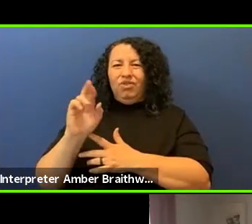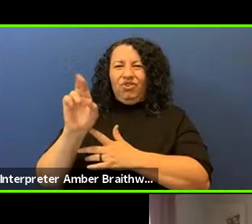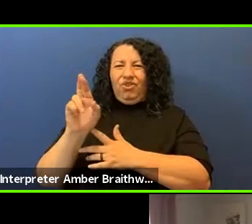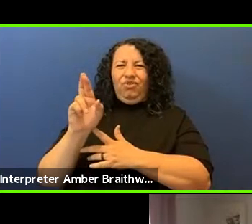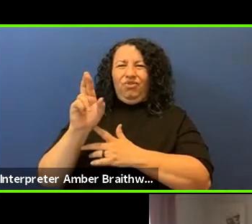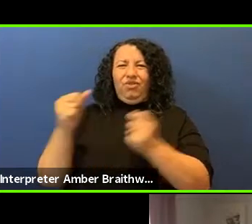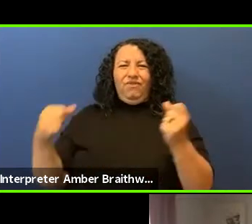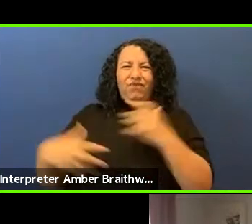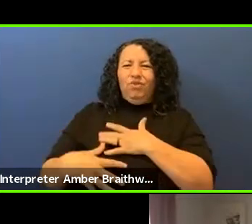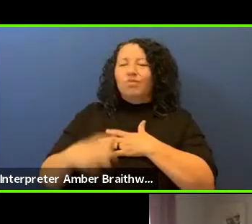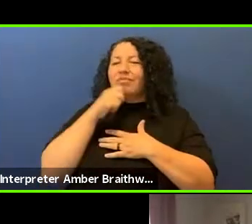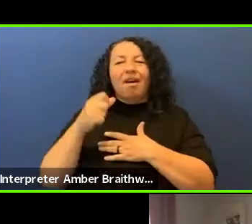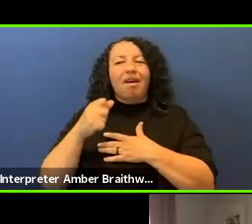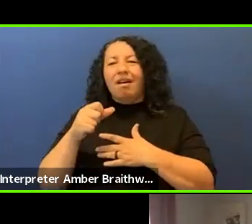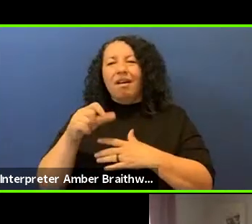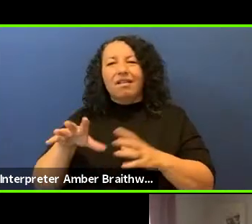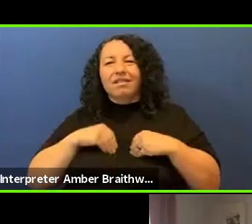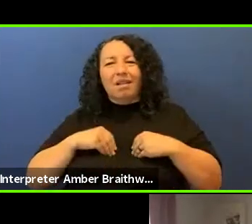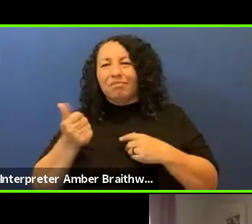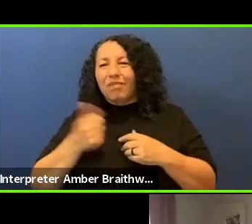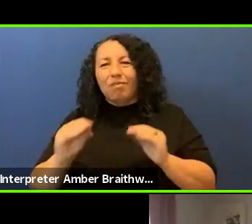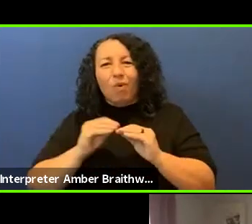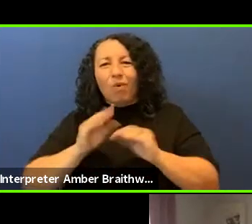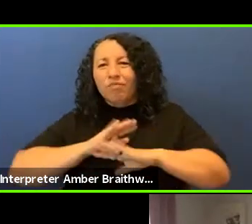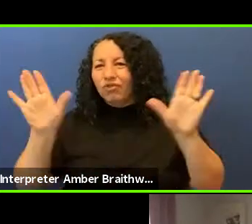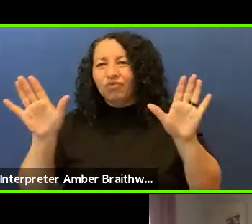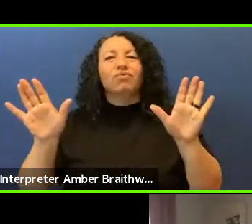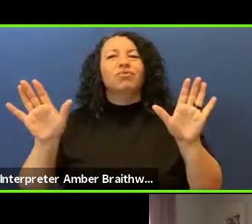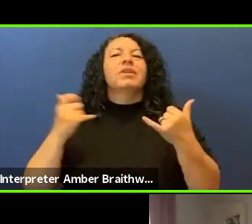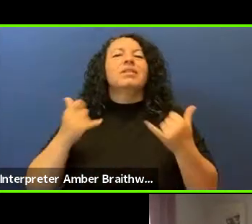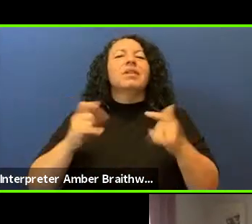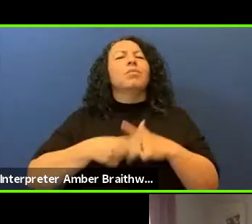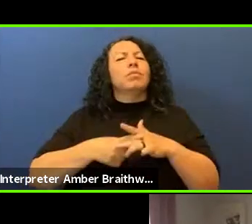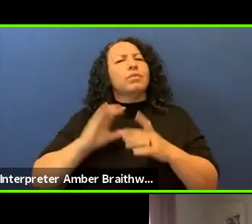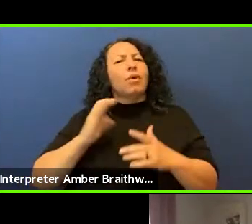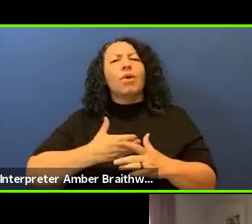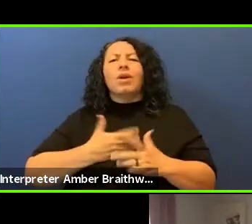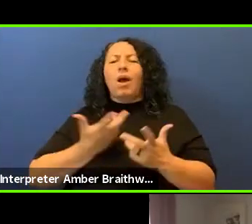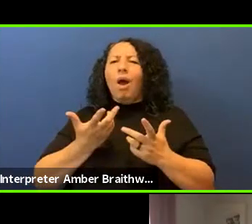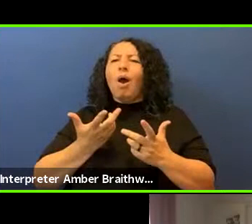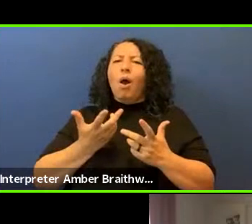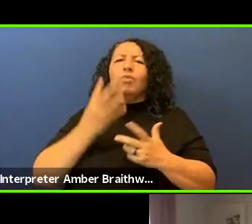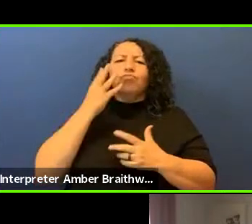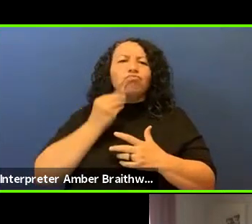And so today we start our journey for the next hour understanding from several extraordinary